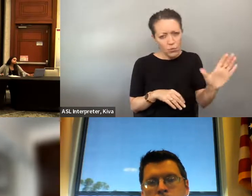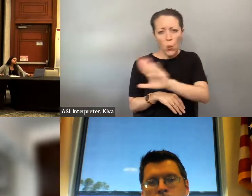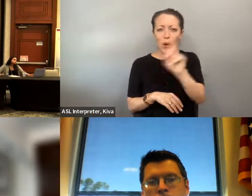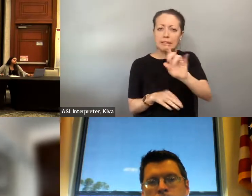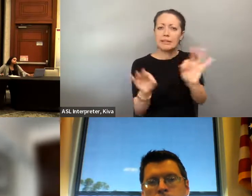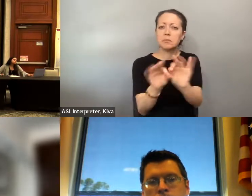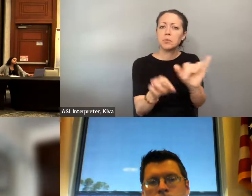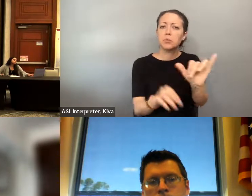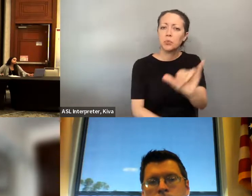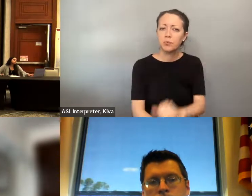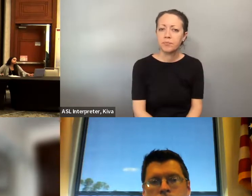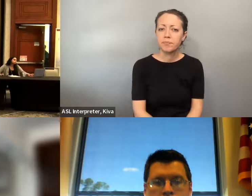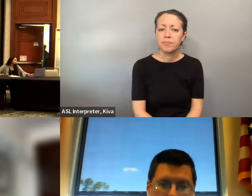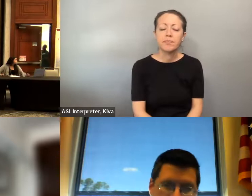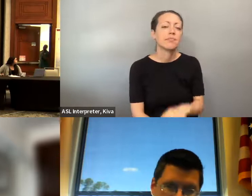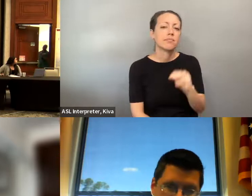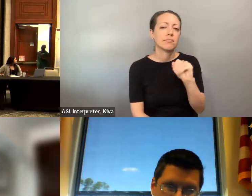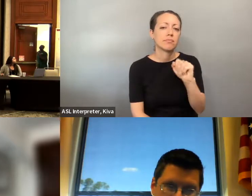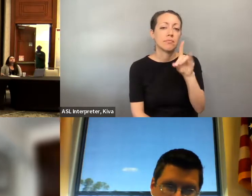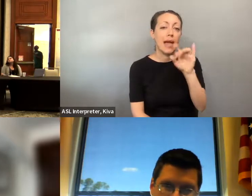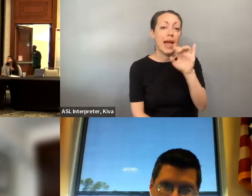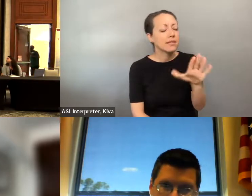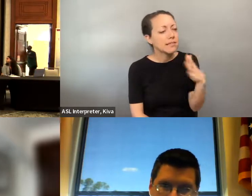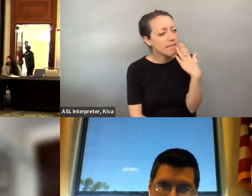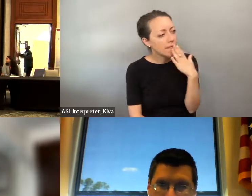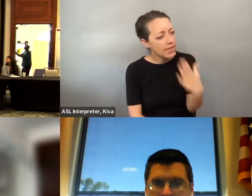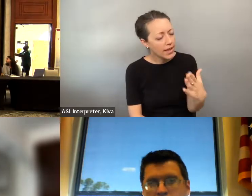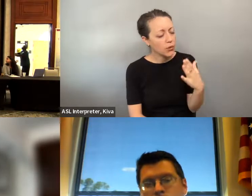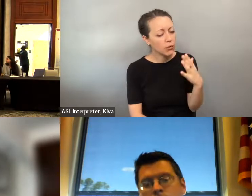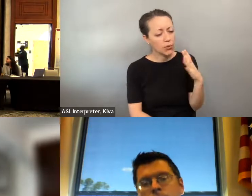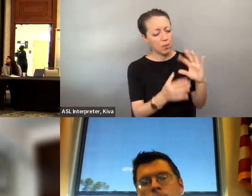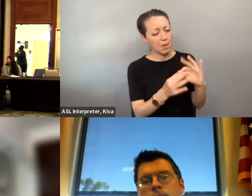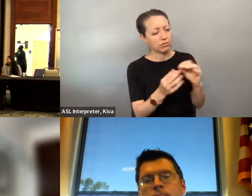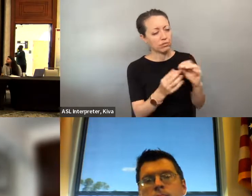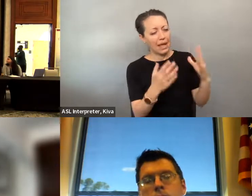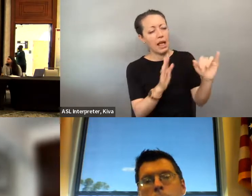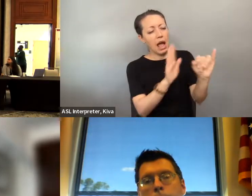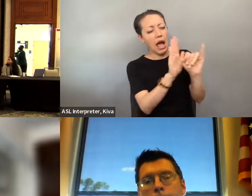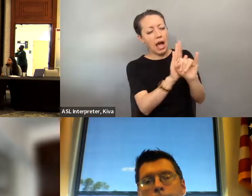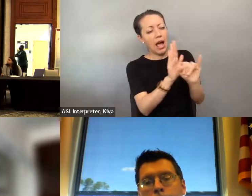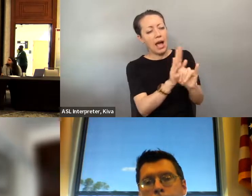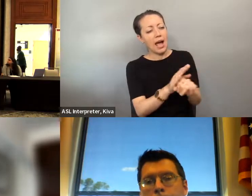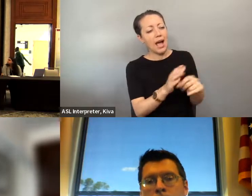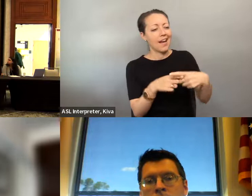And how can we better address this issue, ensure accessible transport for the disability community as a whole, but also to the poles visually impaired but across the air you groups impacted and needing transportation services.